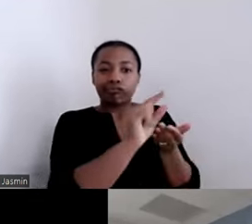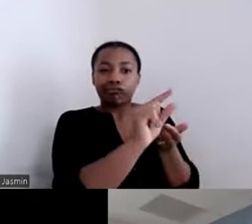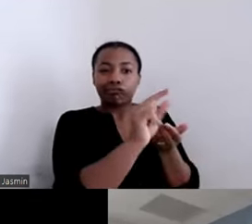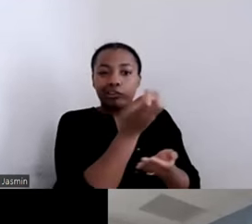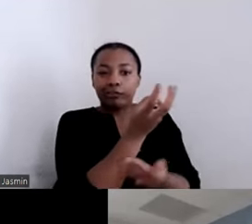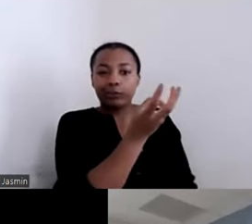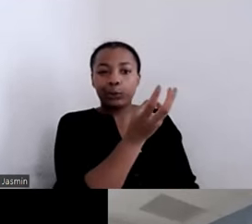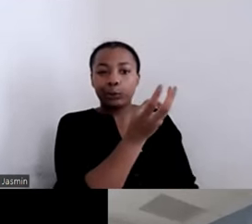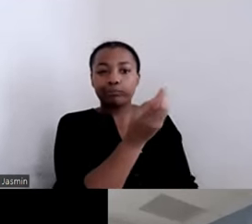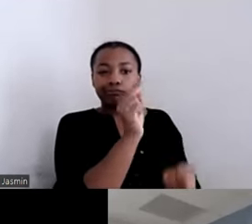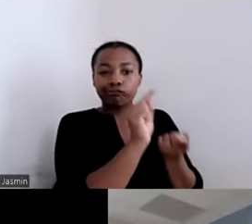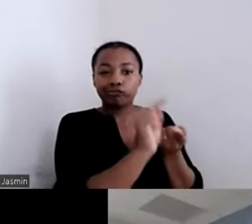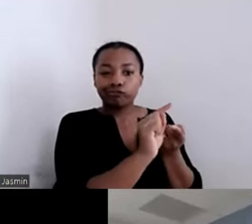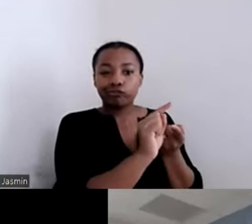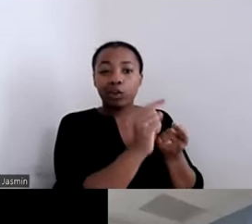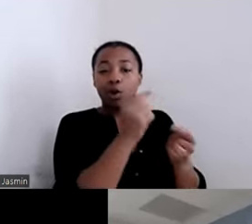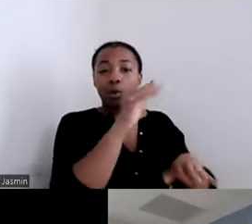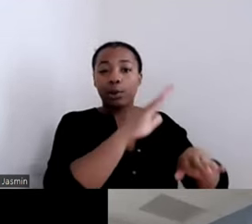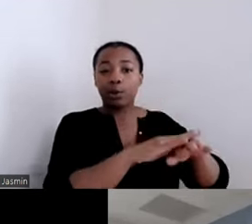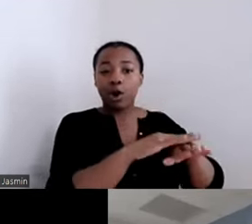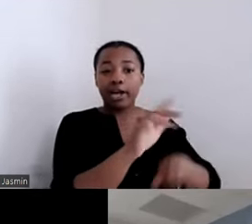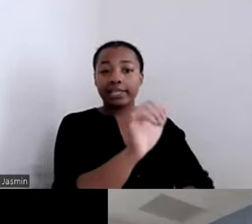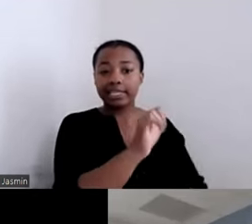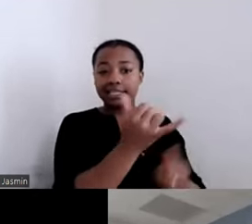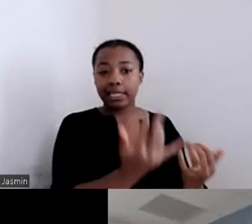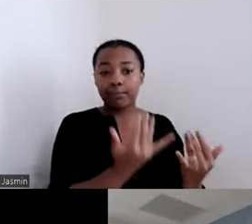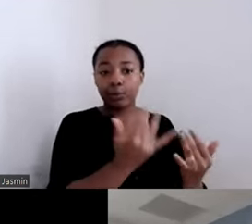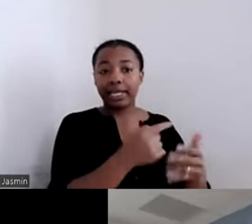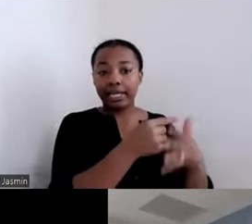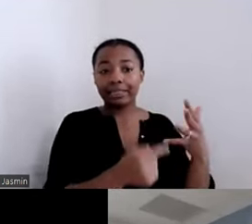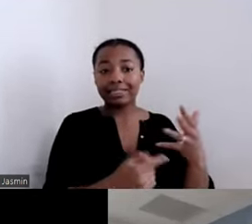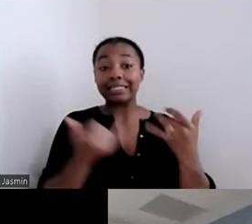waiting list as everyone else, to having these exclusive vouchers in just a few